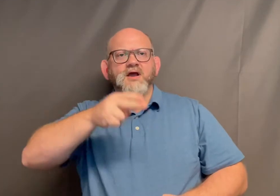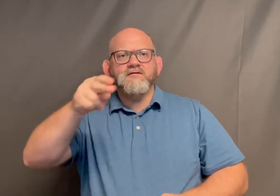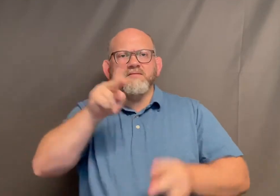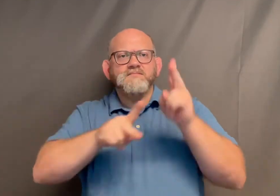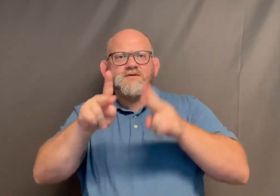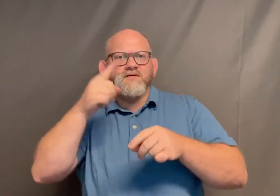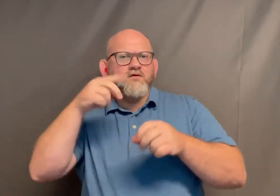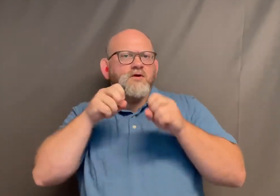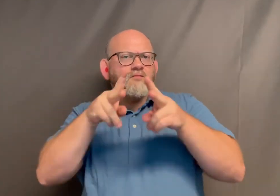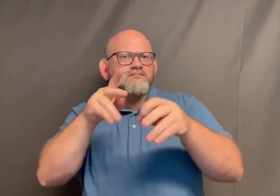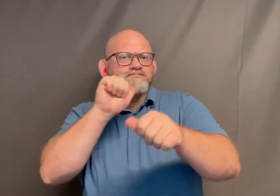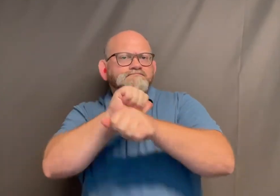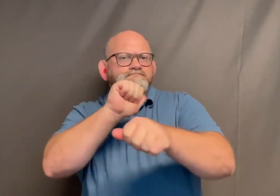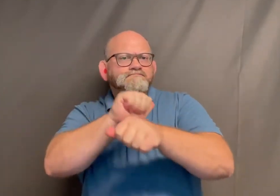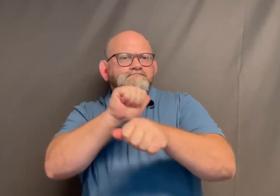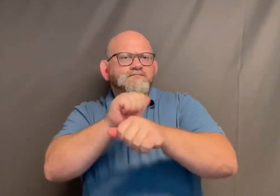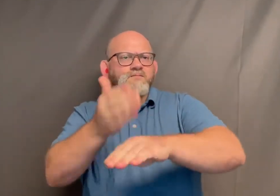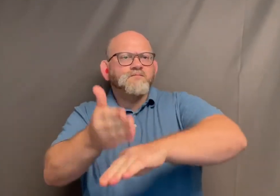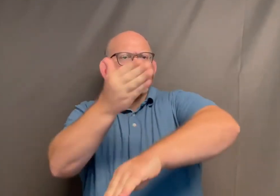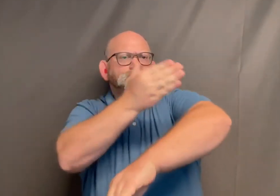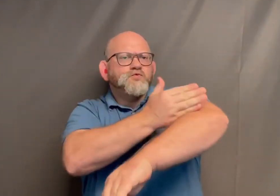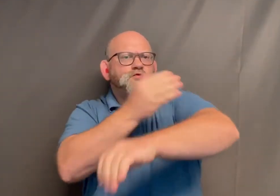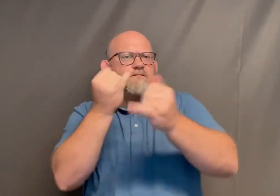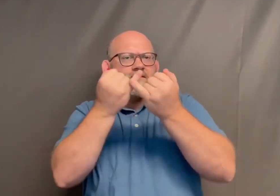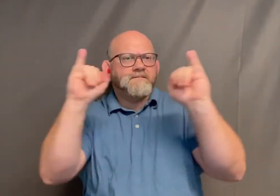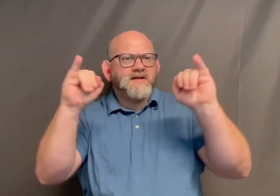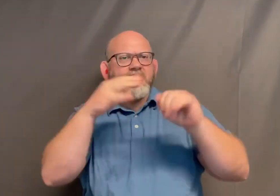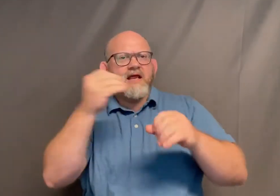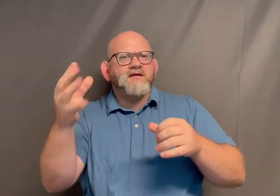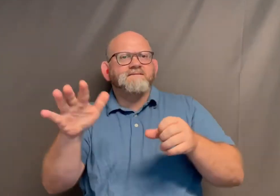Hard of Hearing people for opportunity for employment, improve independence and full